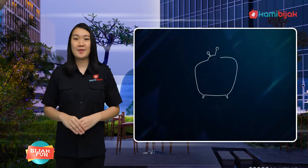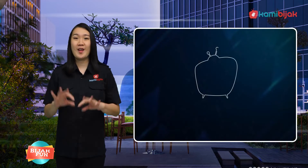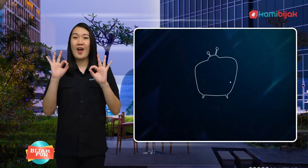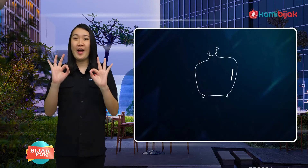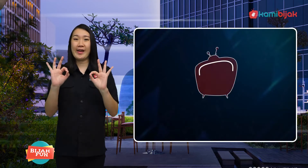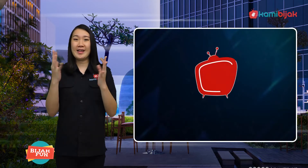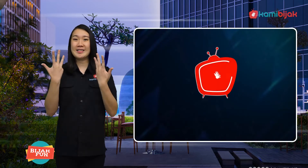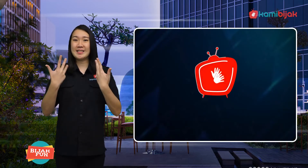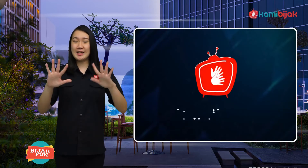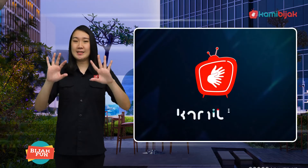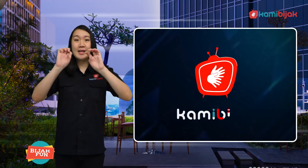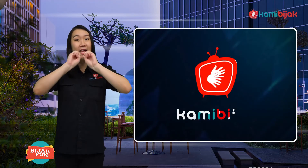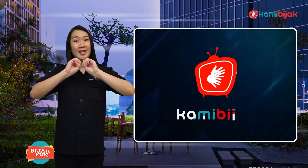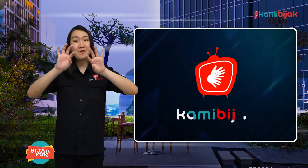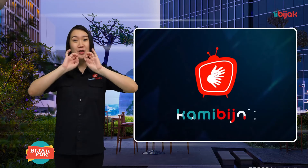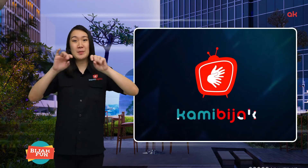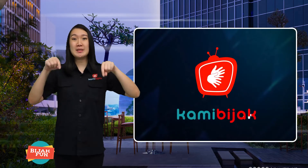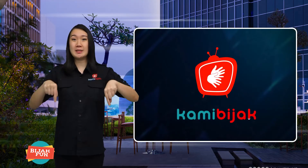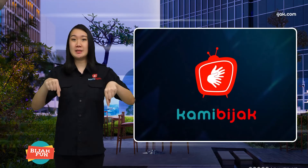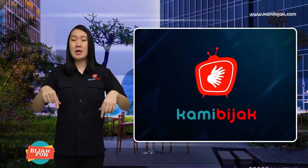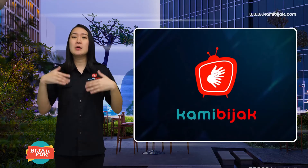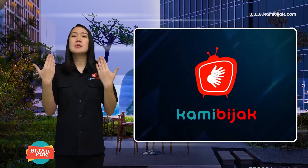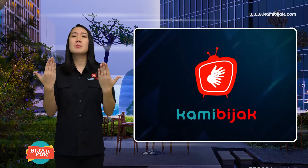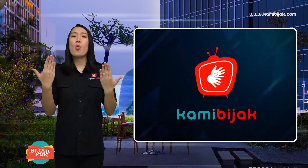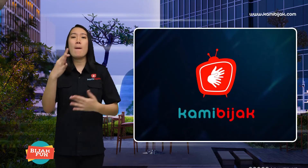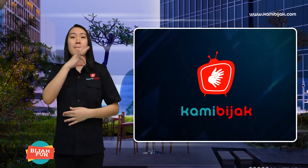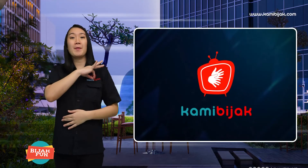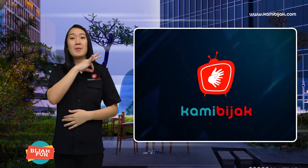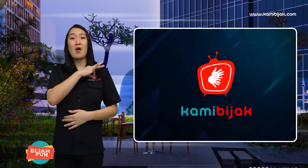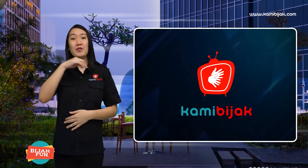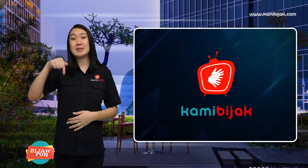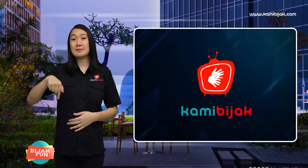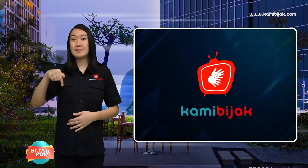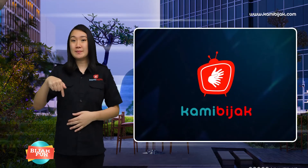Okay finished today's information, hopefully useful.